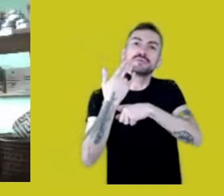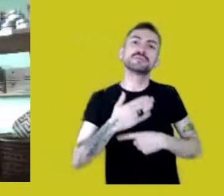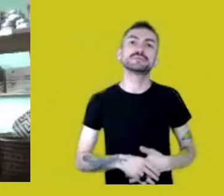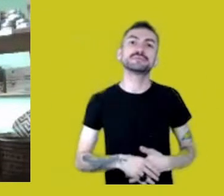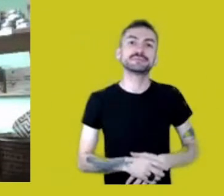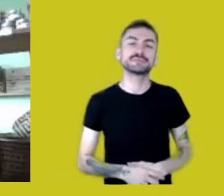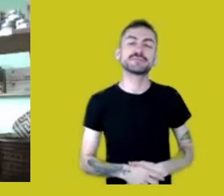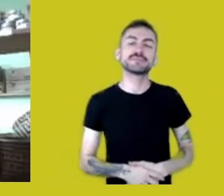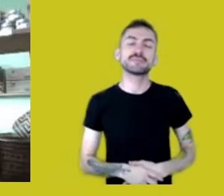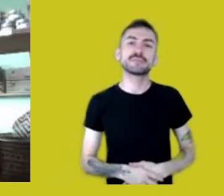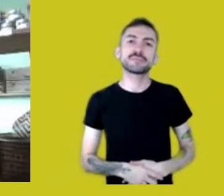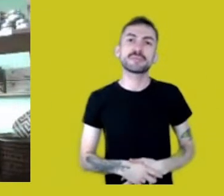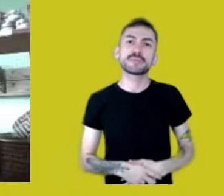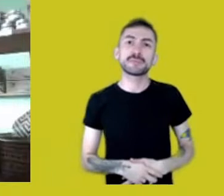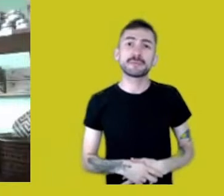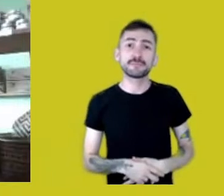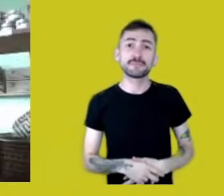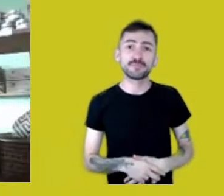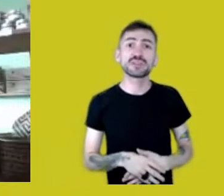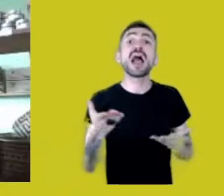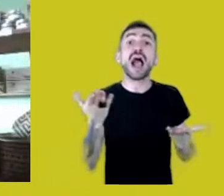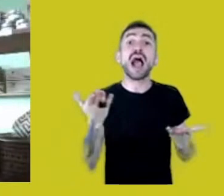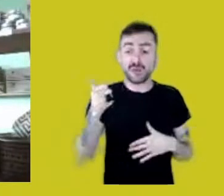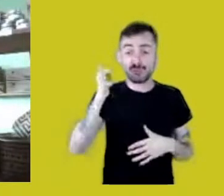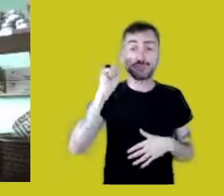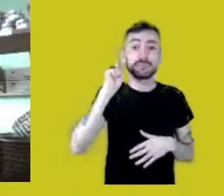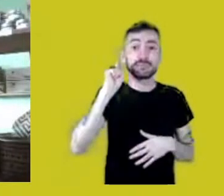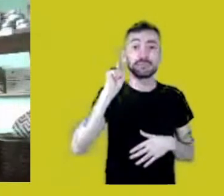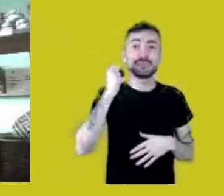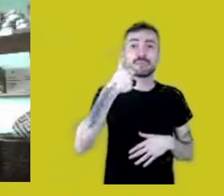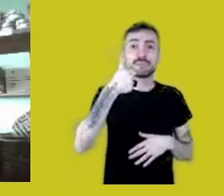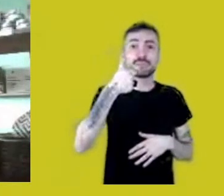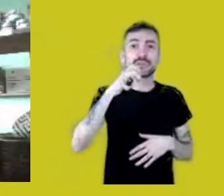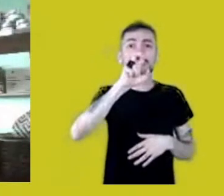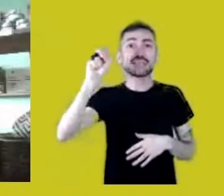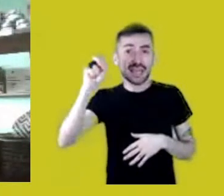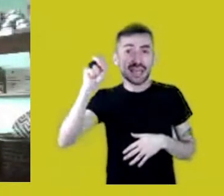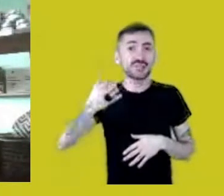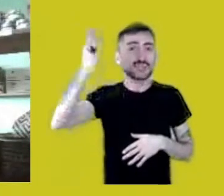There were more than 1,000 nations in 1500. More than 1,000 languages.